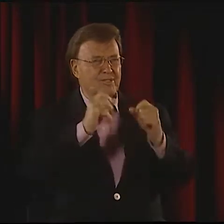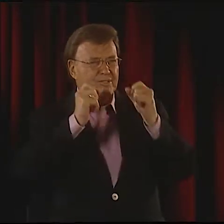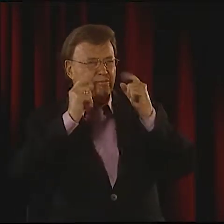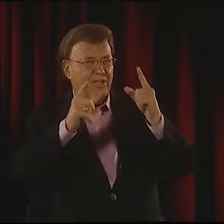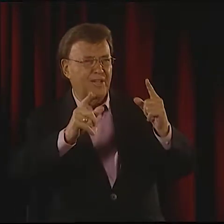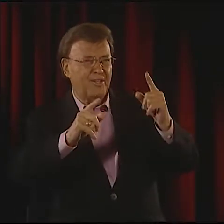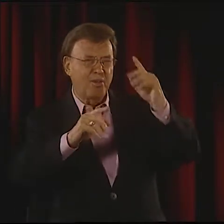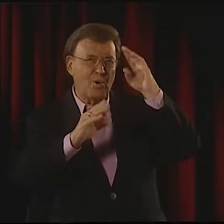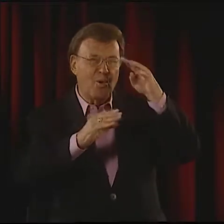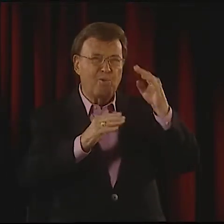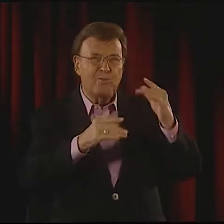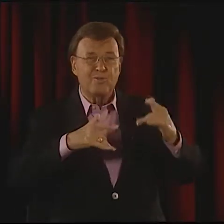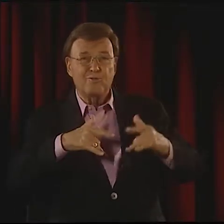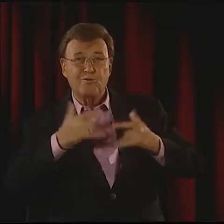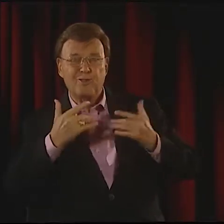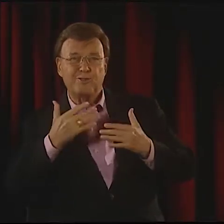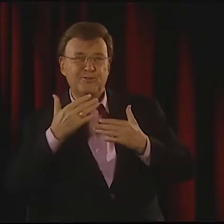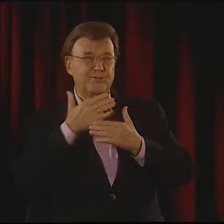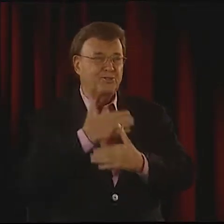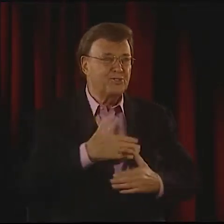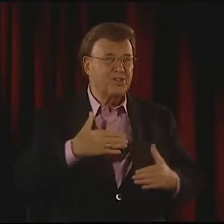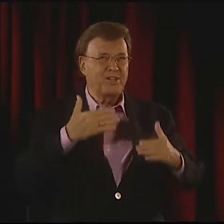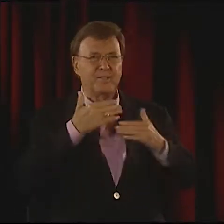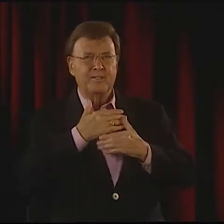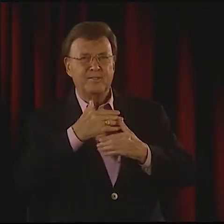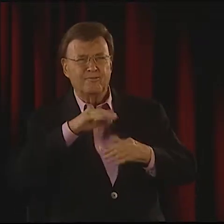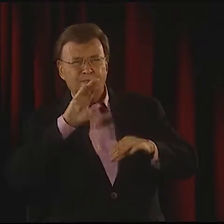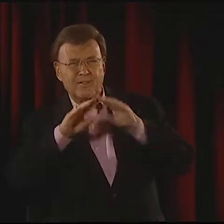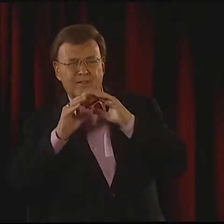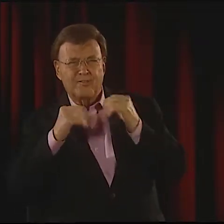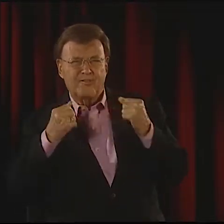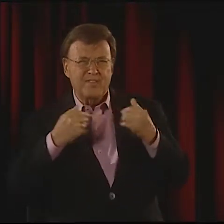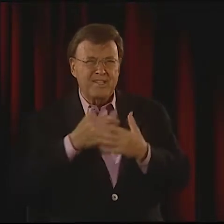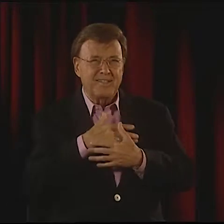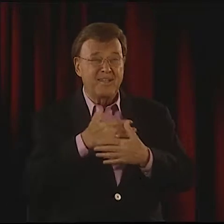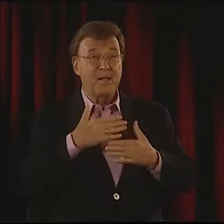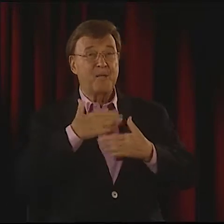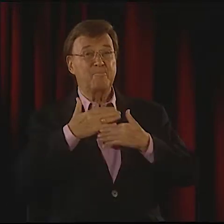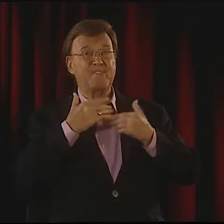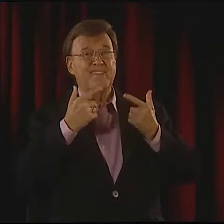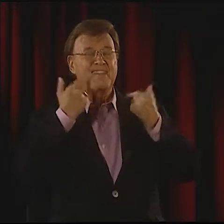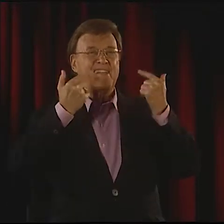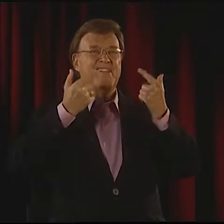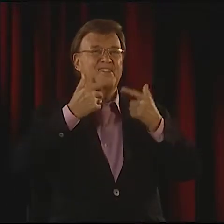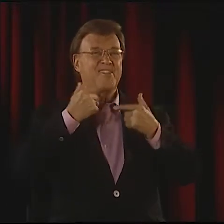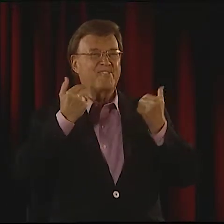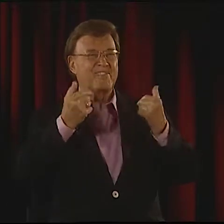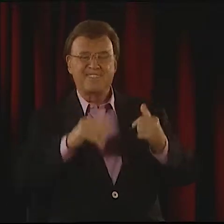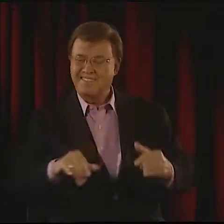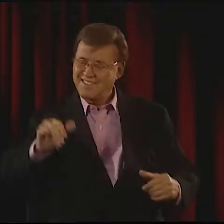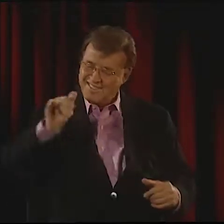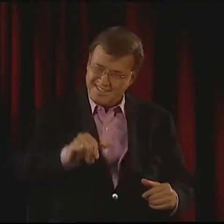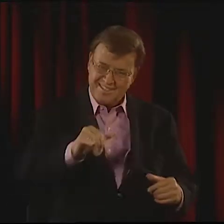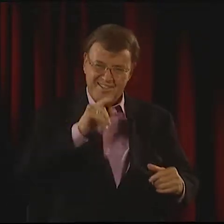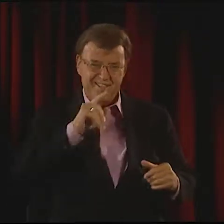YES, MY LIFE, MY LIFE ON WINGS FULL OF SURPRISES AND HOPES AND ENJOYMENTS,